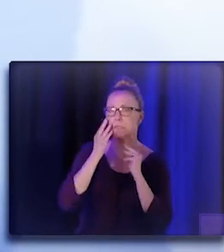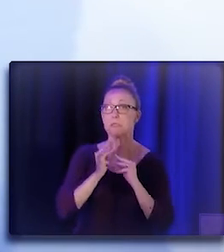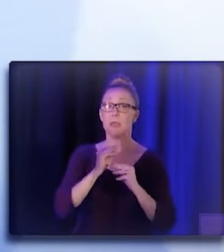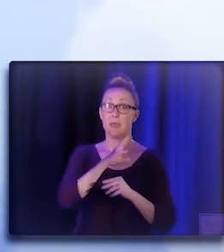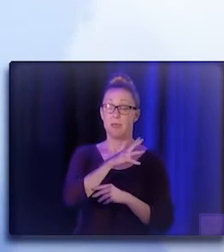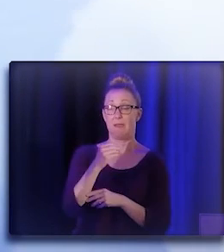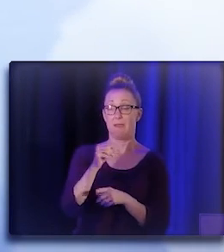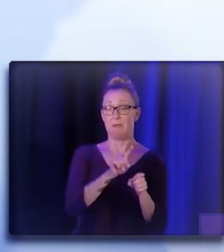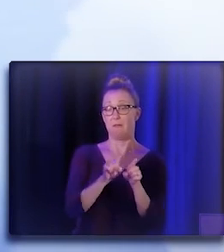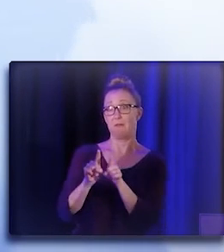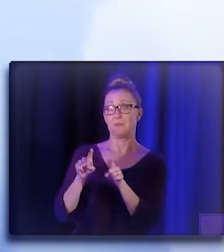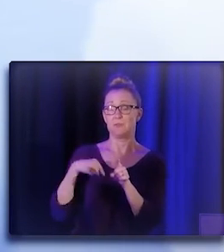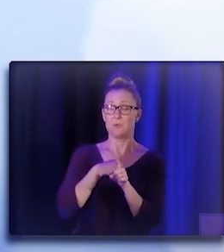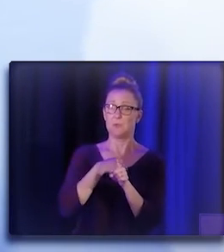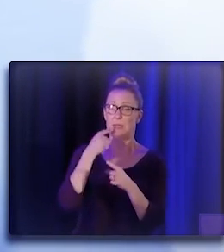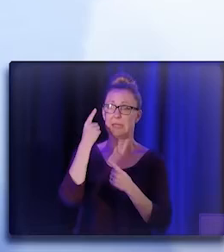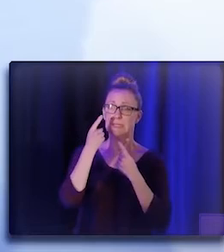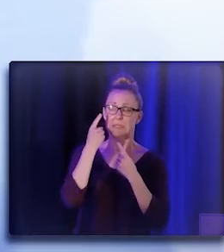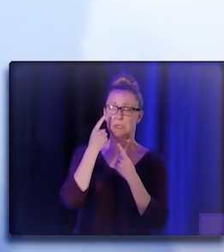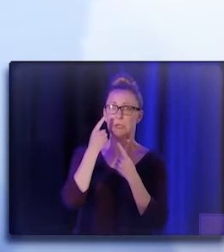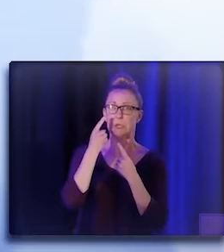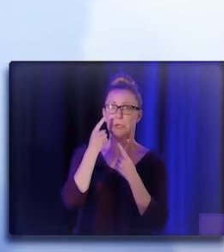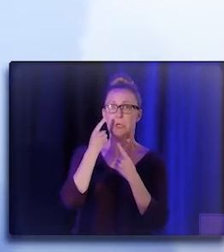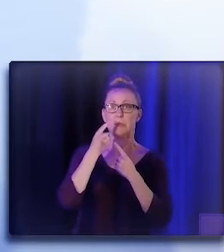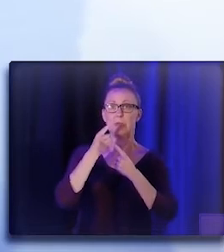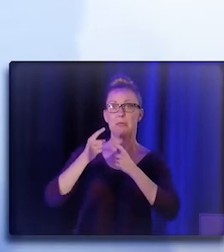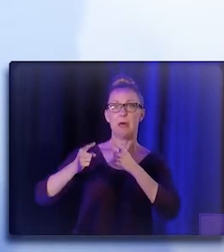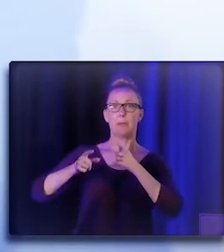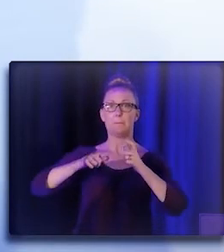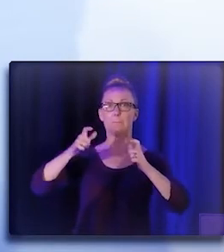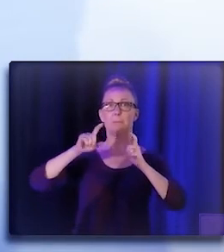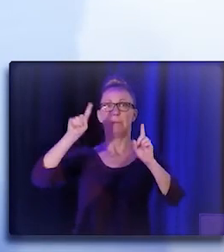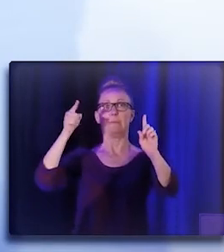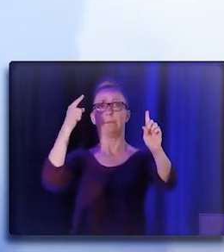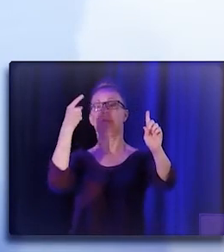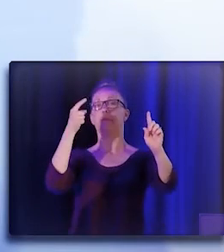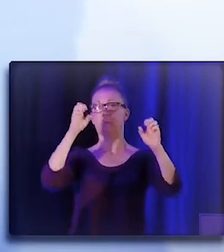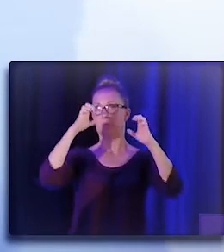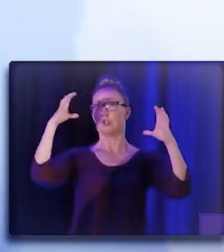And thinking about the big picture in the macro level is about hope.